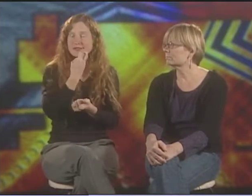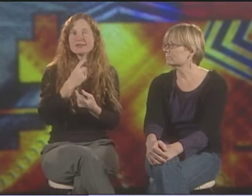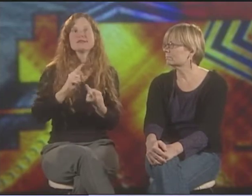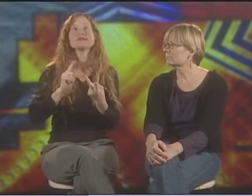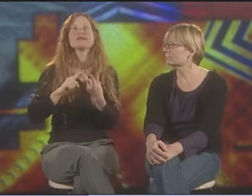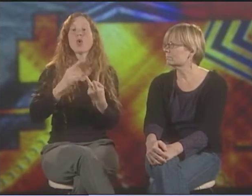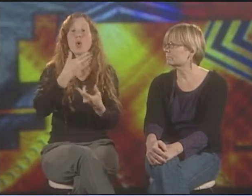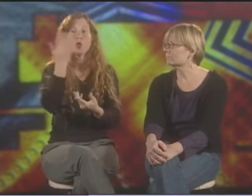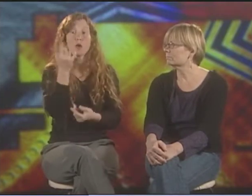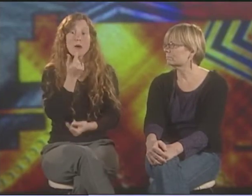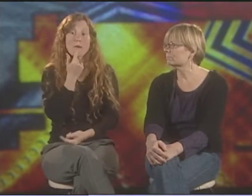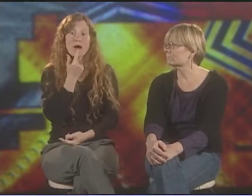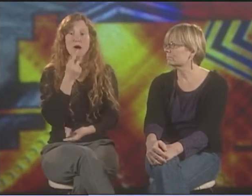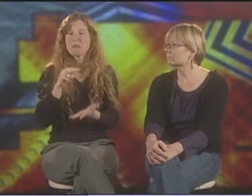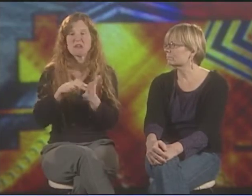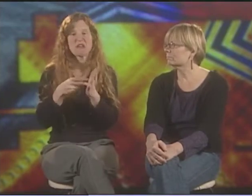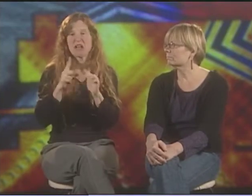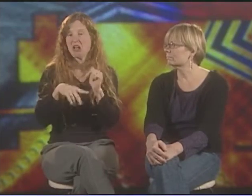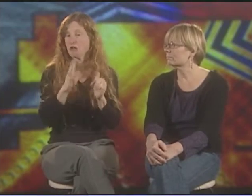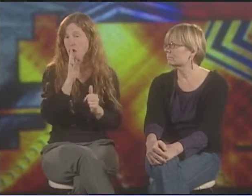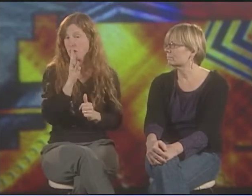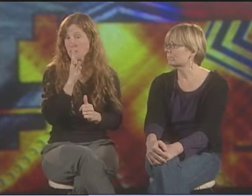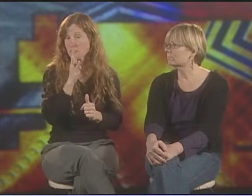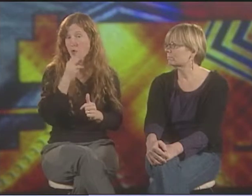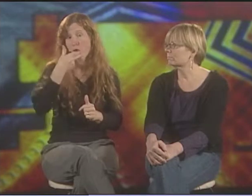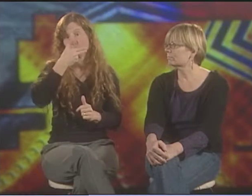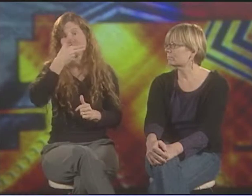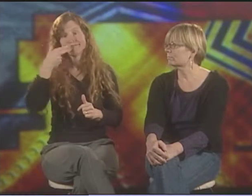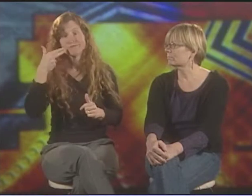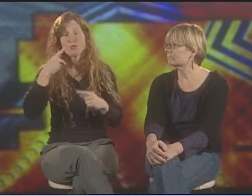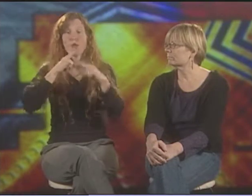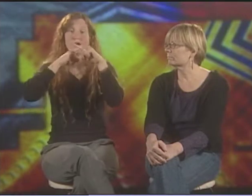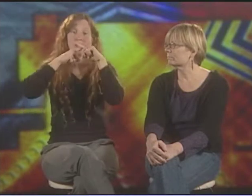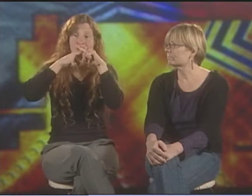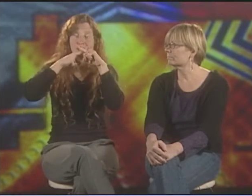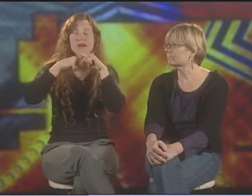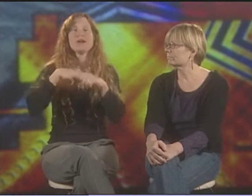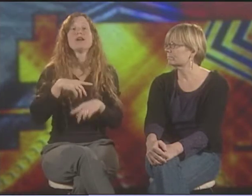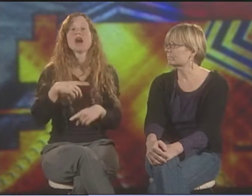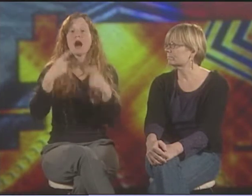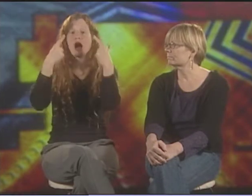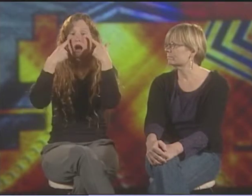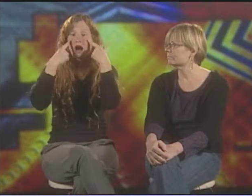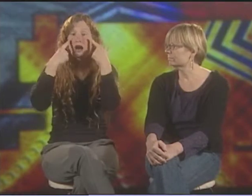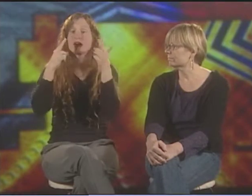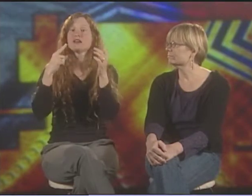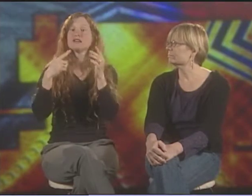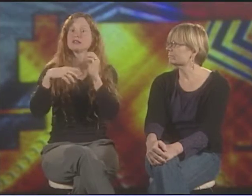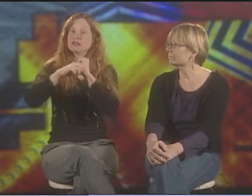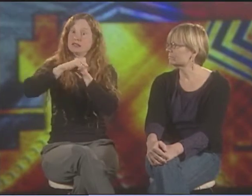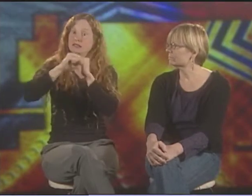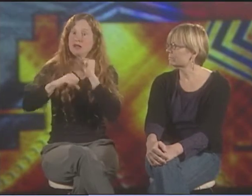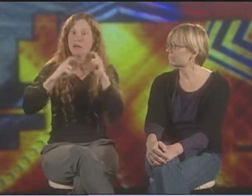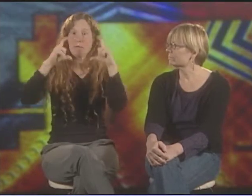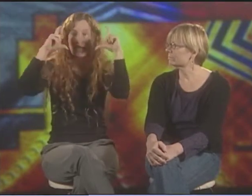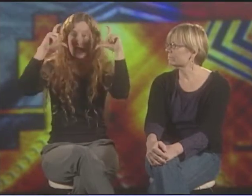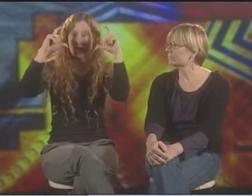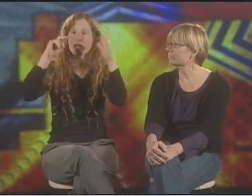AND THAT'S TO REPRESENT ALL THE SPEECH TRAINING PEOPLE UNDERGO. SOMETIMES THERE'S NO MOUTHS TO SHOW THEY CAN'T TALK. SOMETIMES THEY'RE TAPED SHUT OR GLUED SHUT.